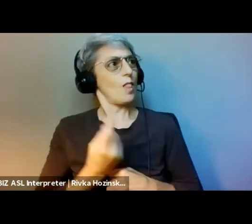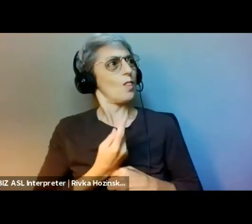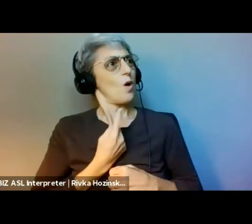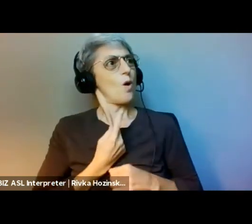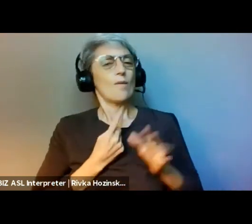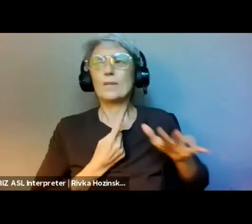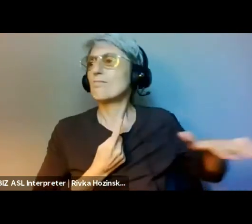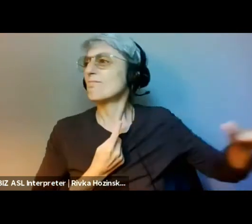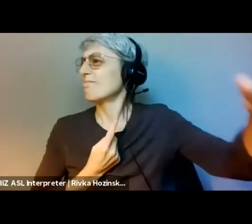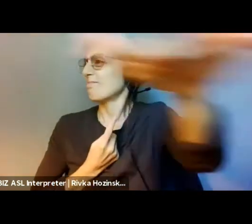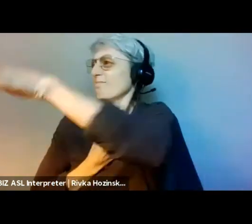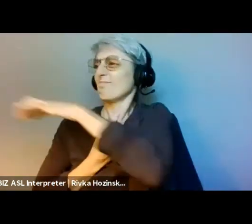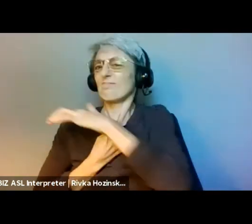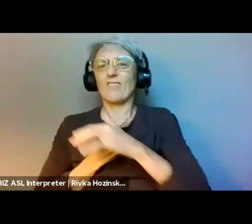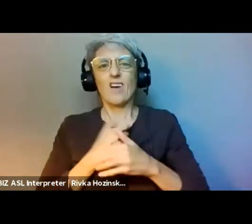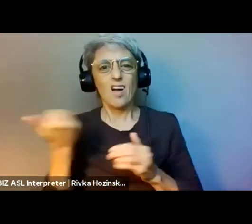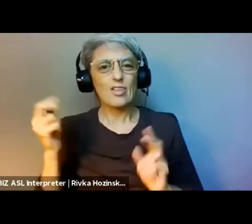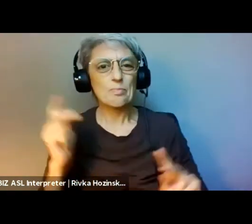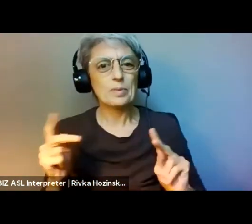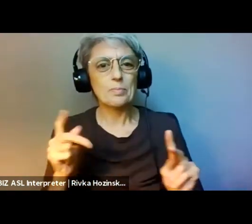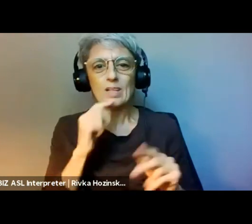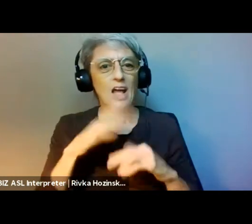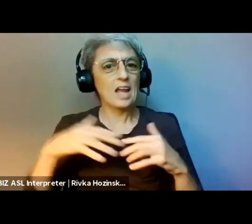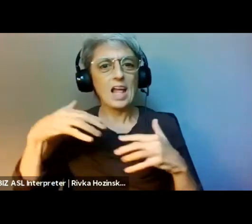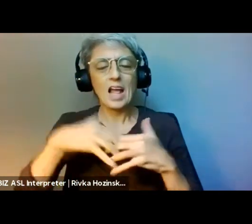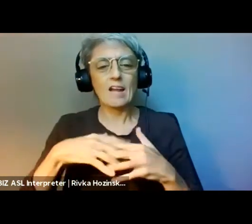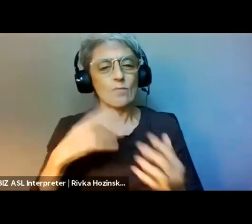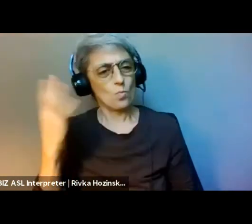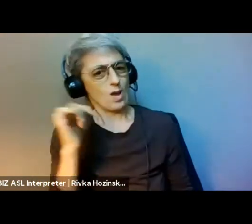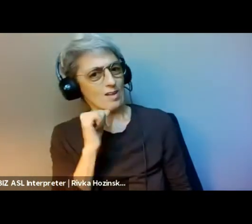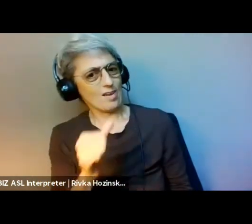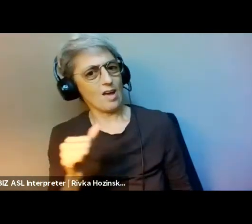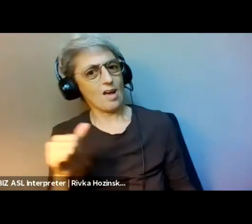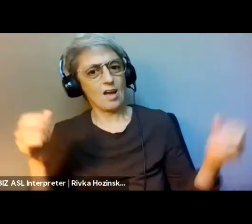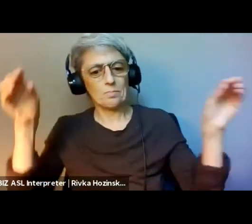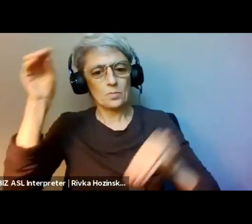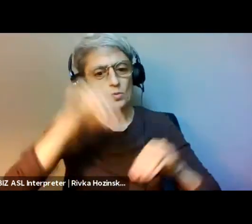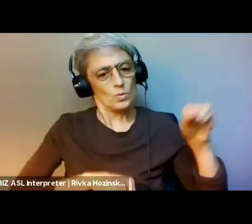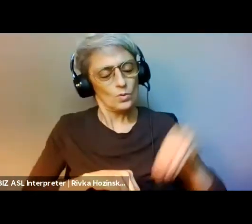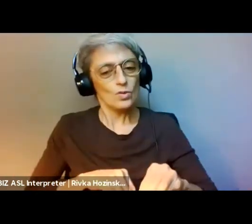of the predominant systems at play. So, I'm gonna now share a quick presentation